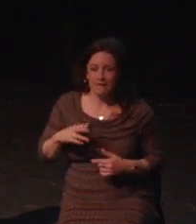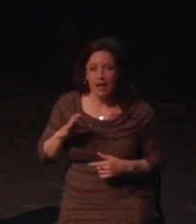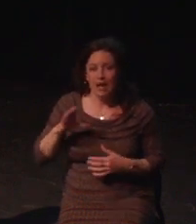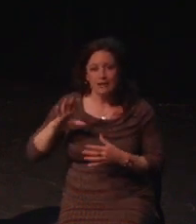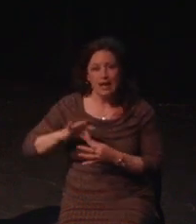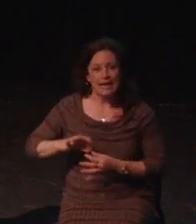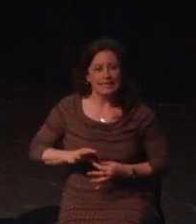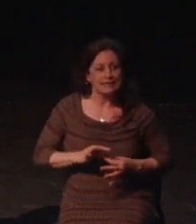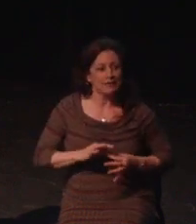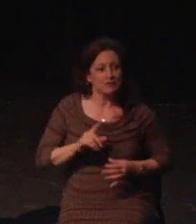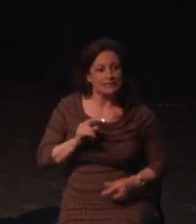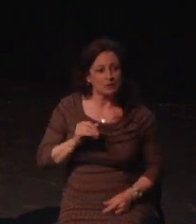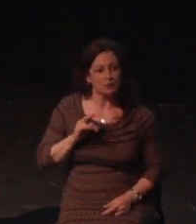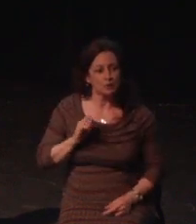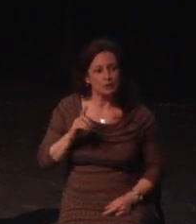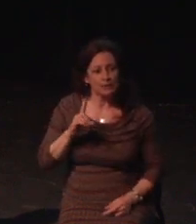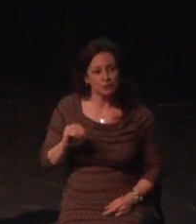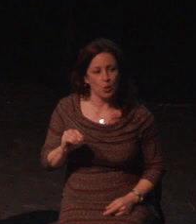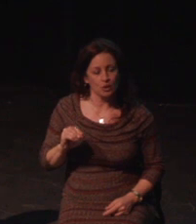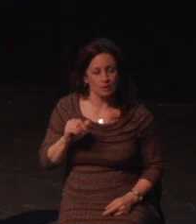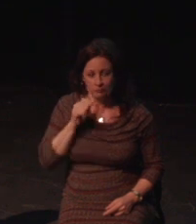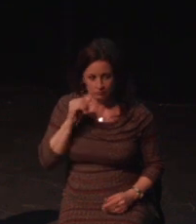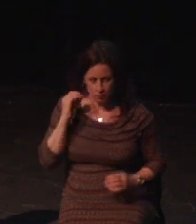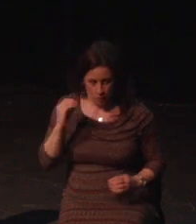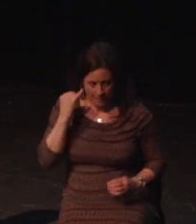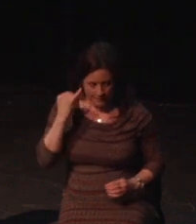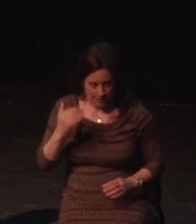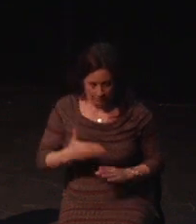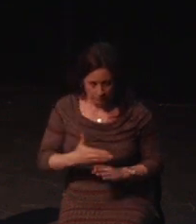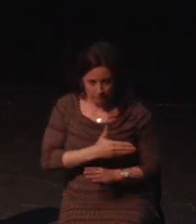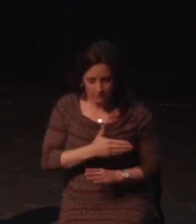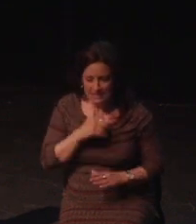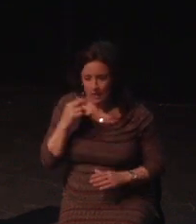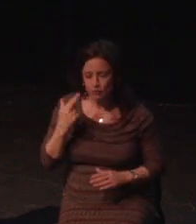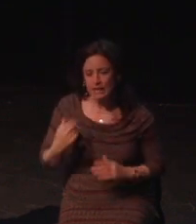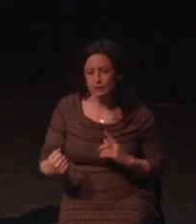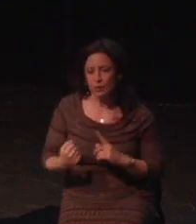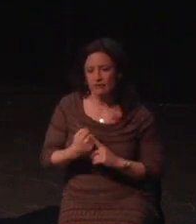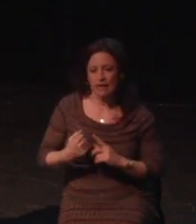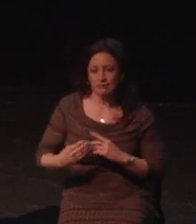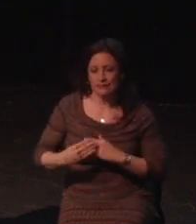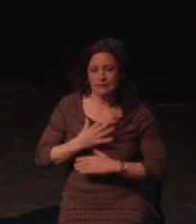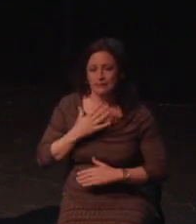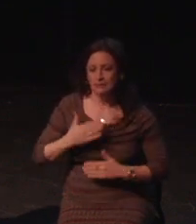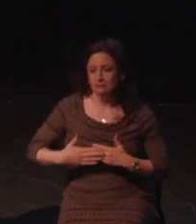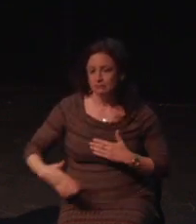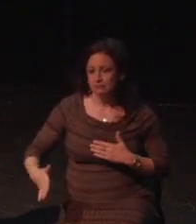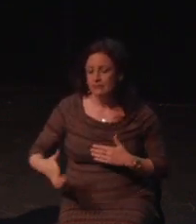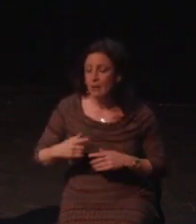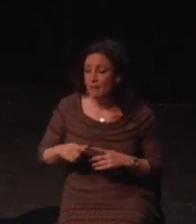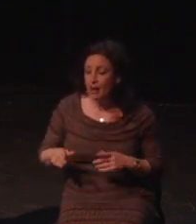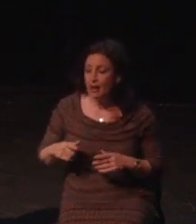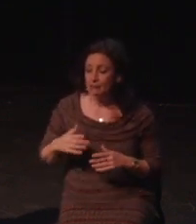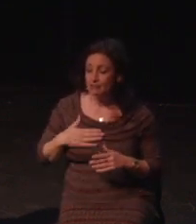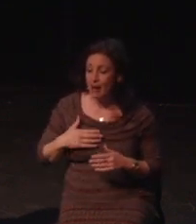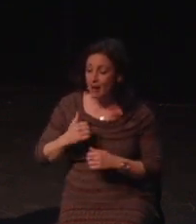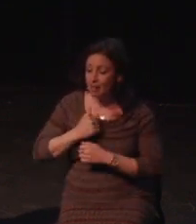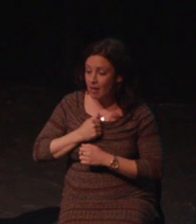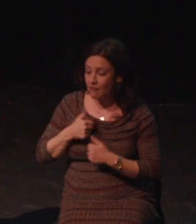Now gamers like to make jokes about things that break their immersion, glitches, bugs, clunky UI. But as a disabled gamer, my emotion could be broken by heightening my sense of being disabled, of being different.